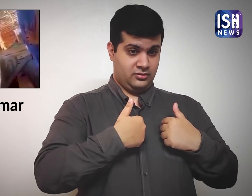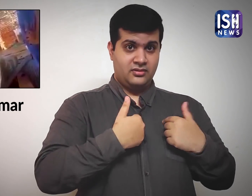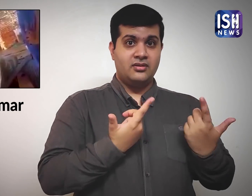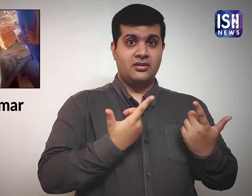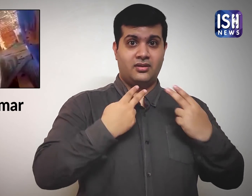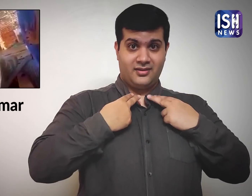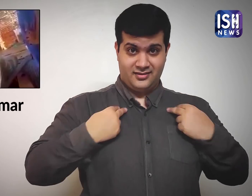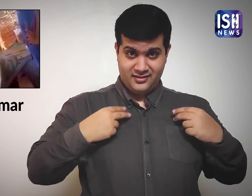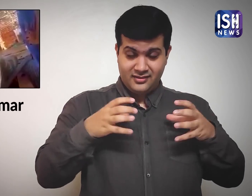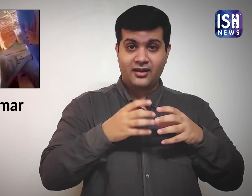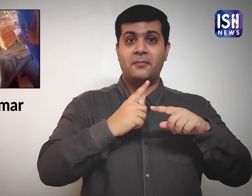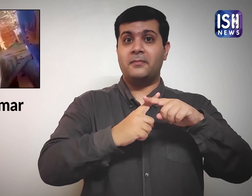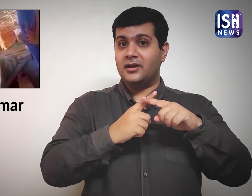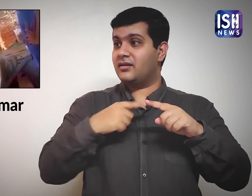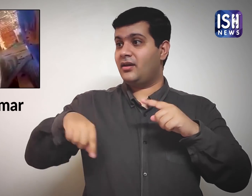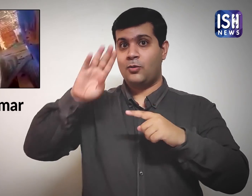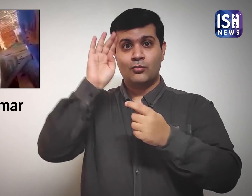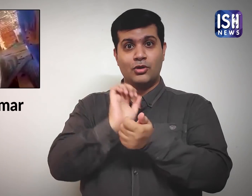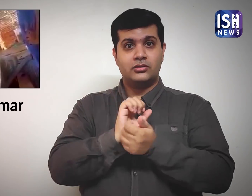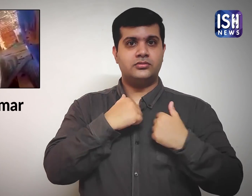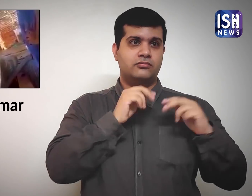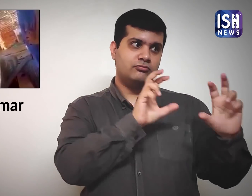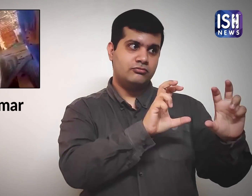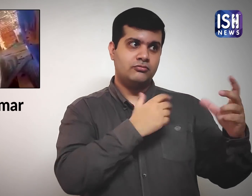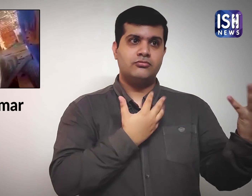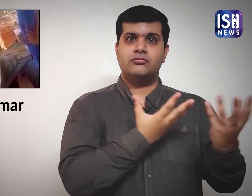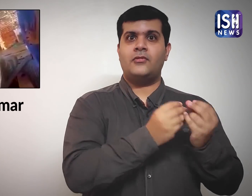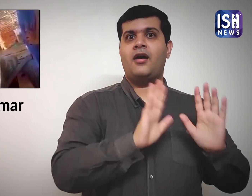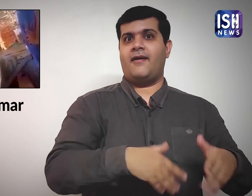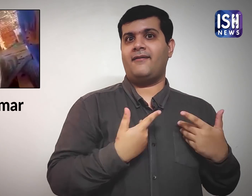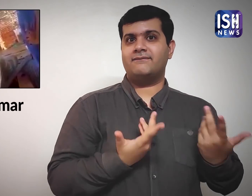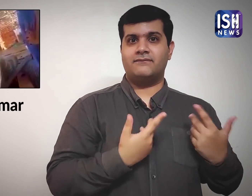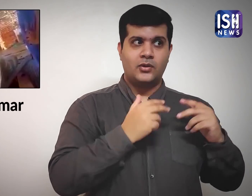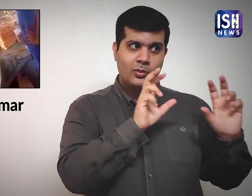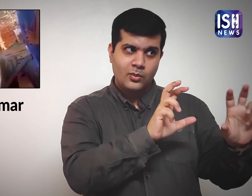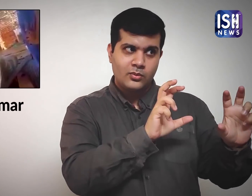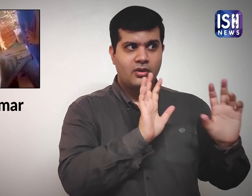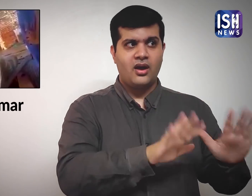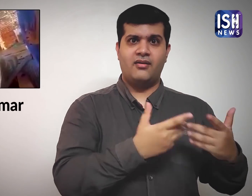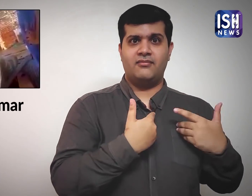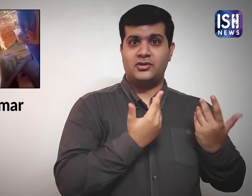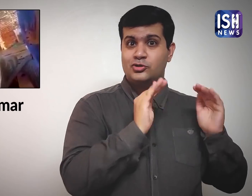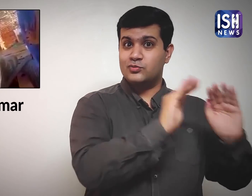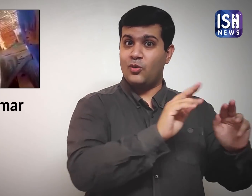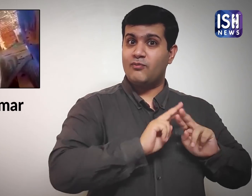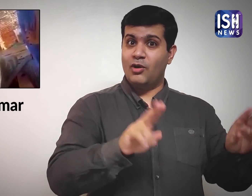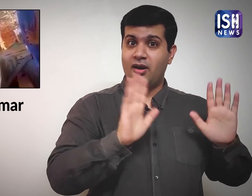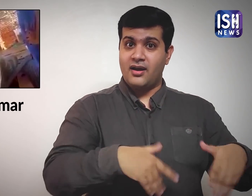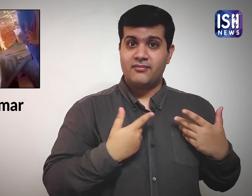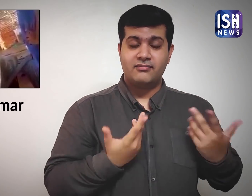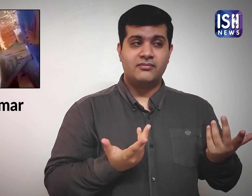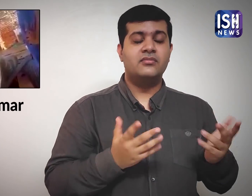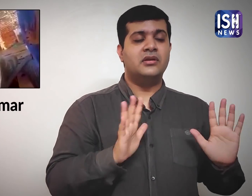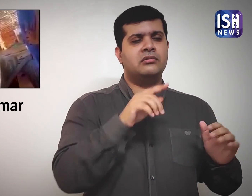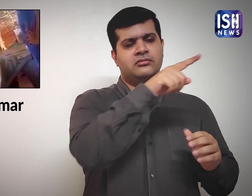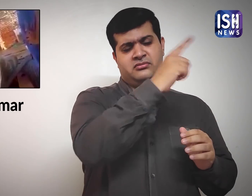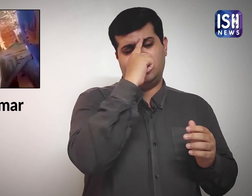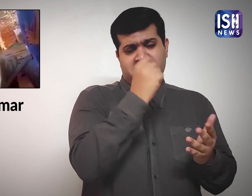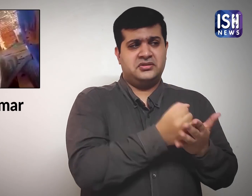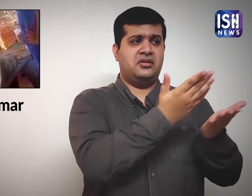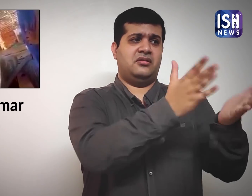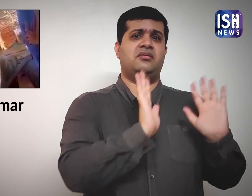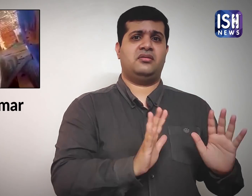Only me and the police are standing by your side. Now, it is up to you